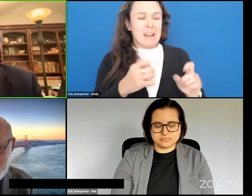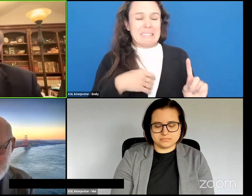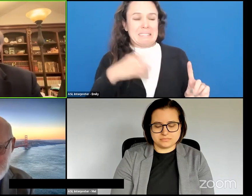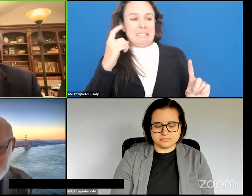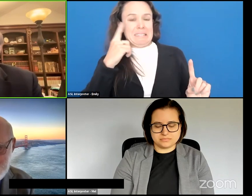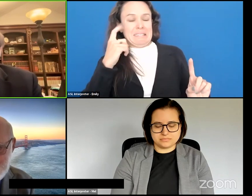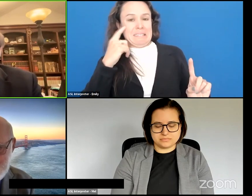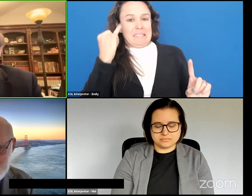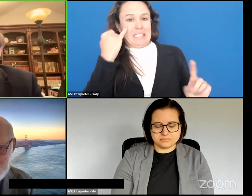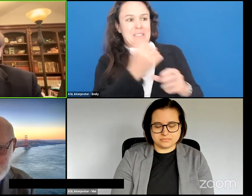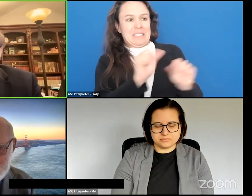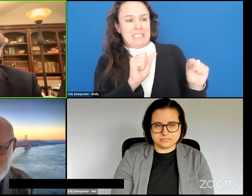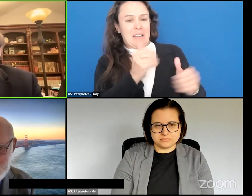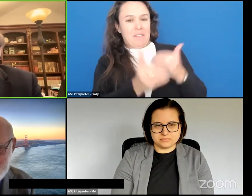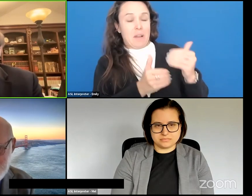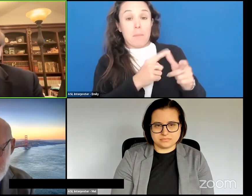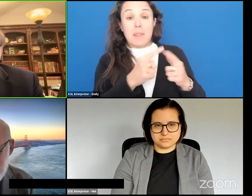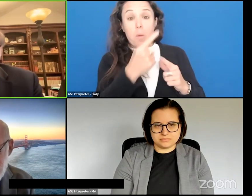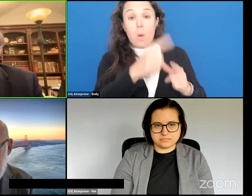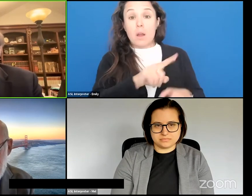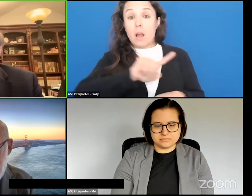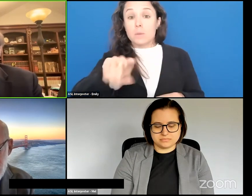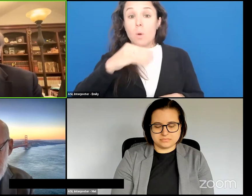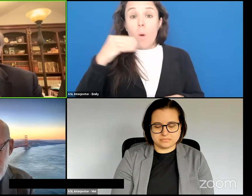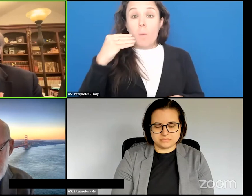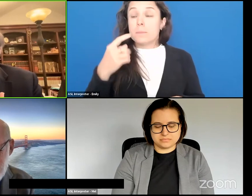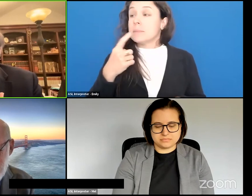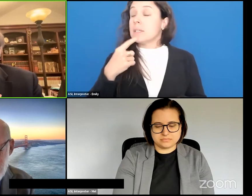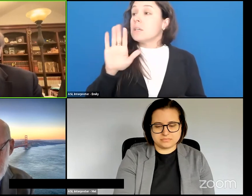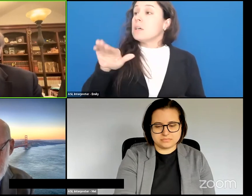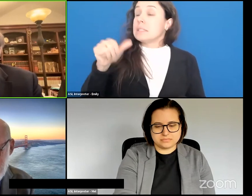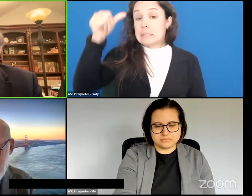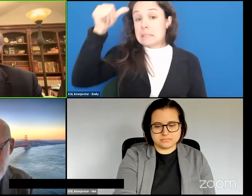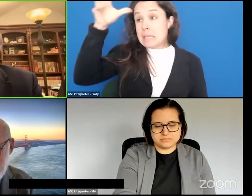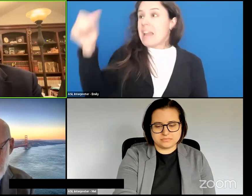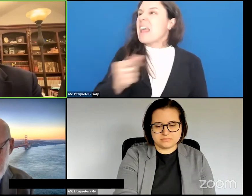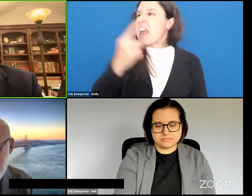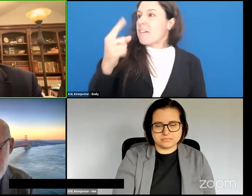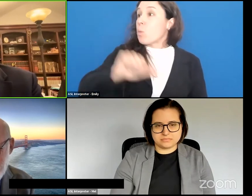things until one of them comes home and says you know dad everybody else at school has